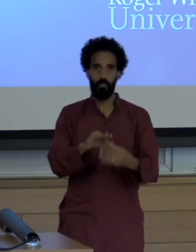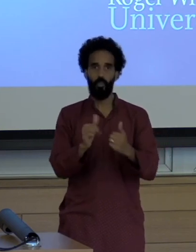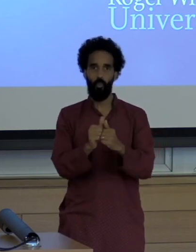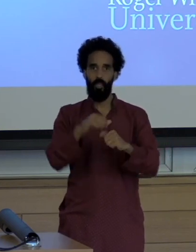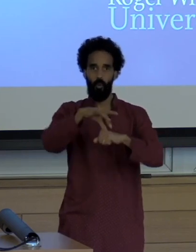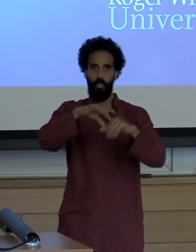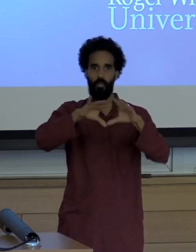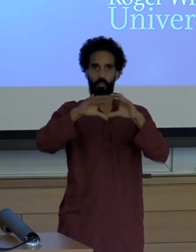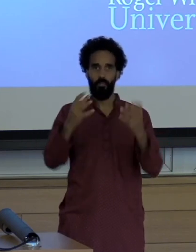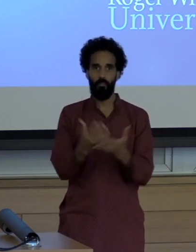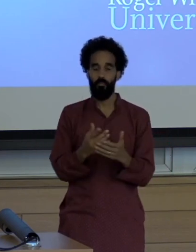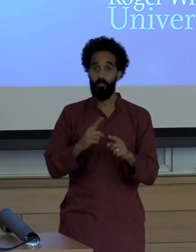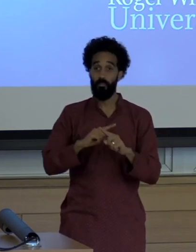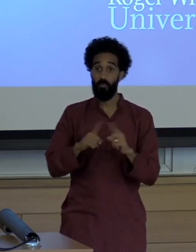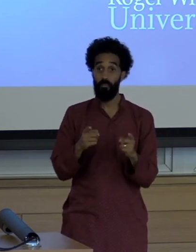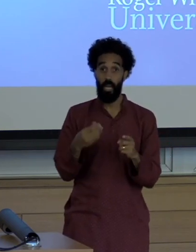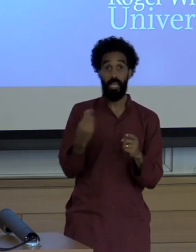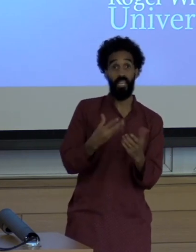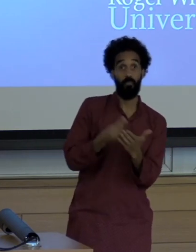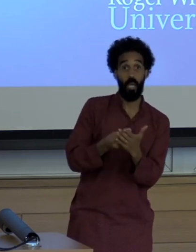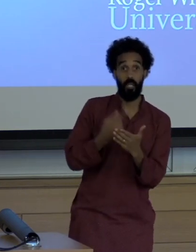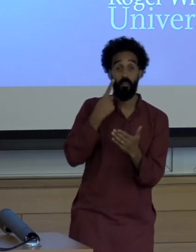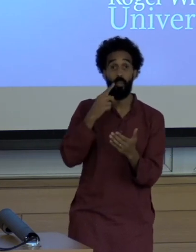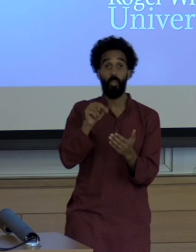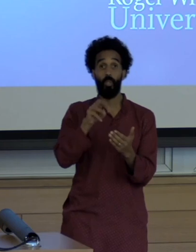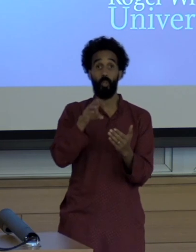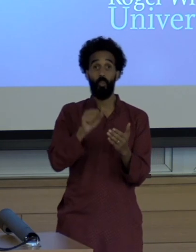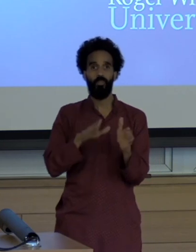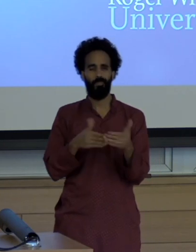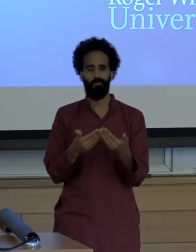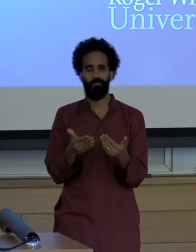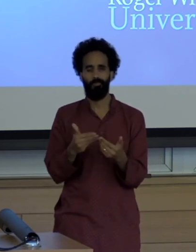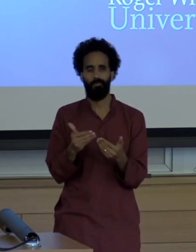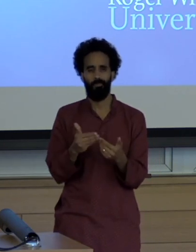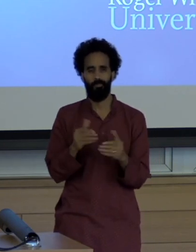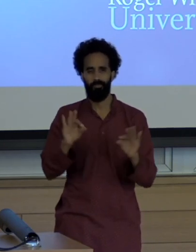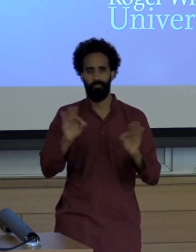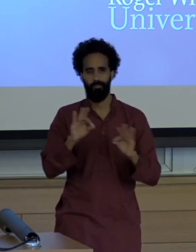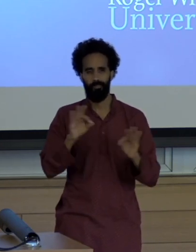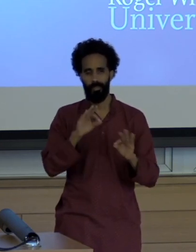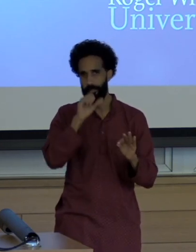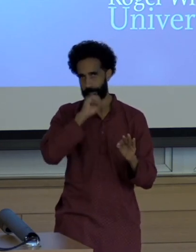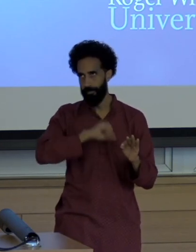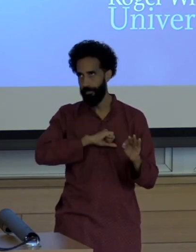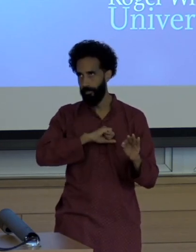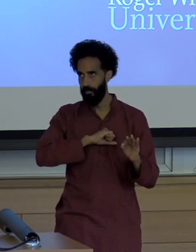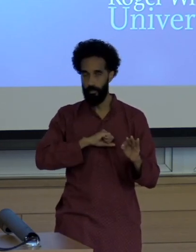financing a newsroom easy Easy in the scale of what we're confronted with now